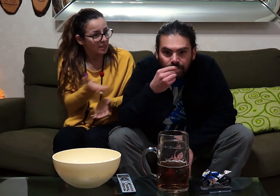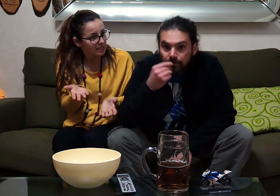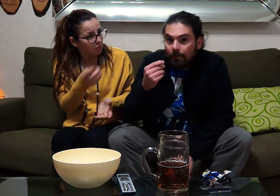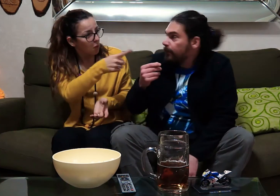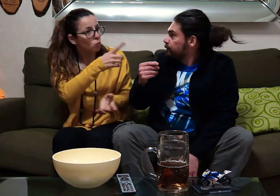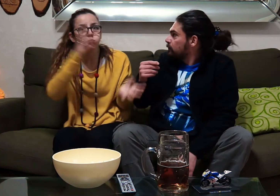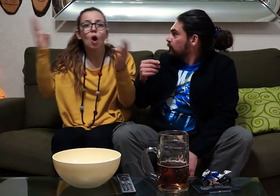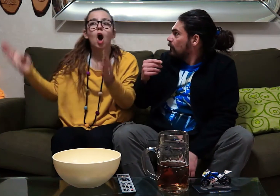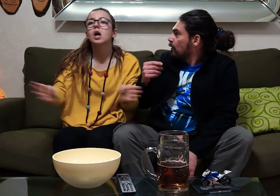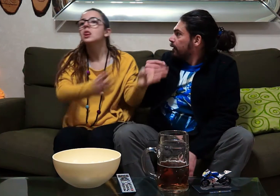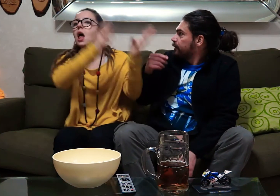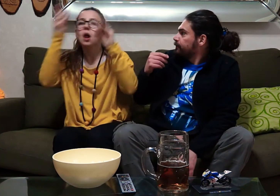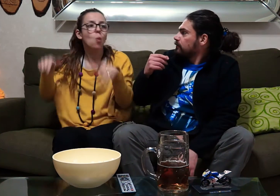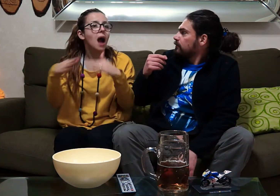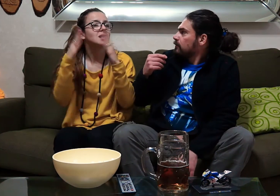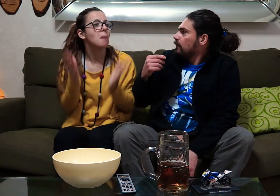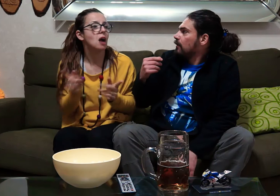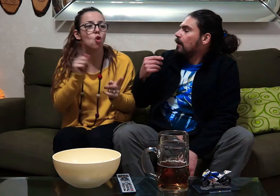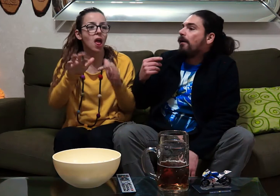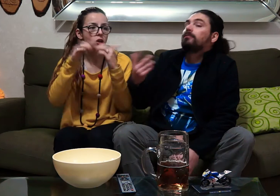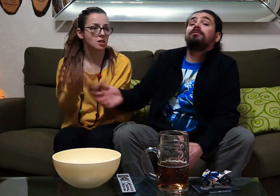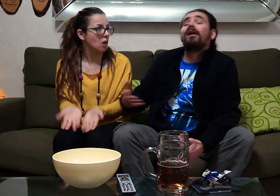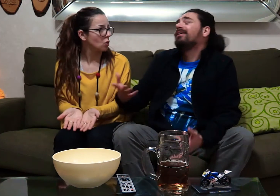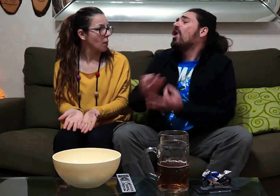ok okay, but you make too much noise, here we are at home and not on the track.